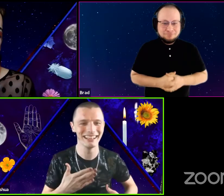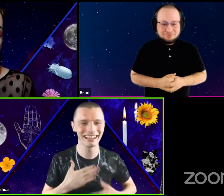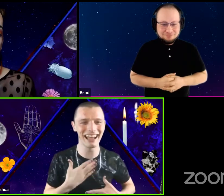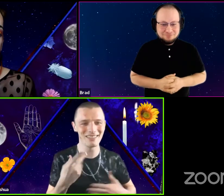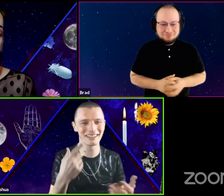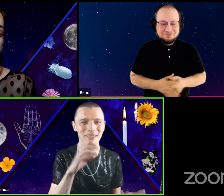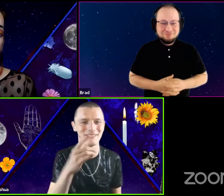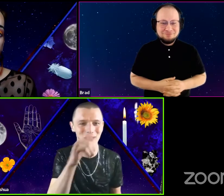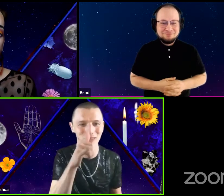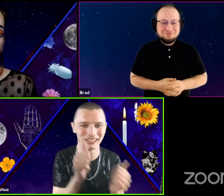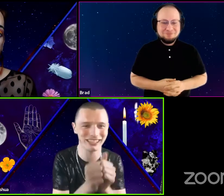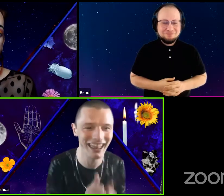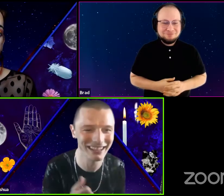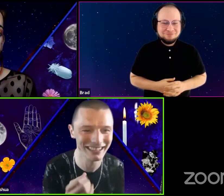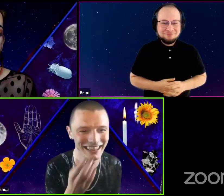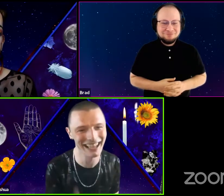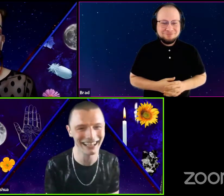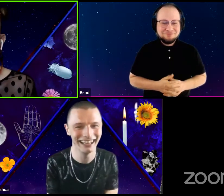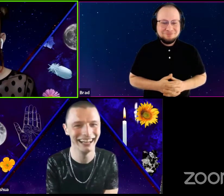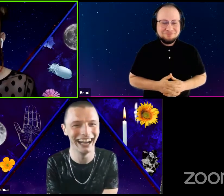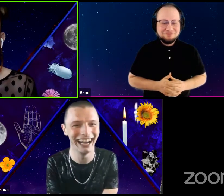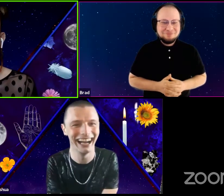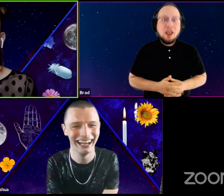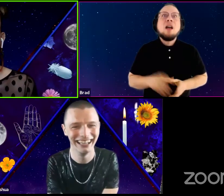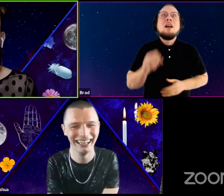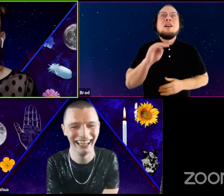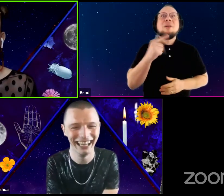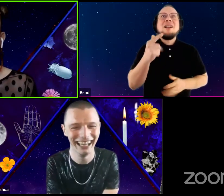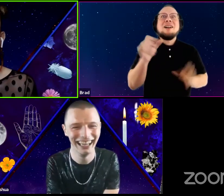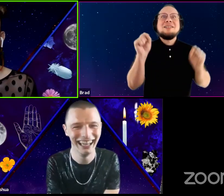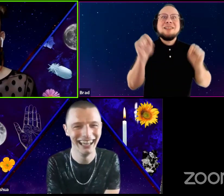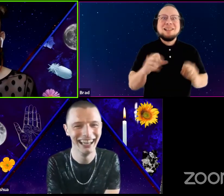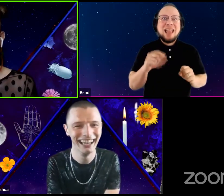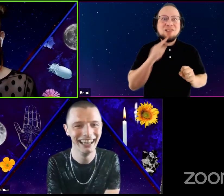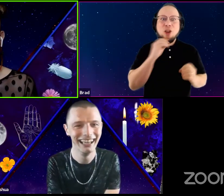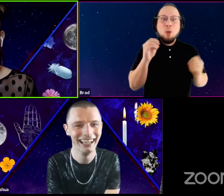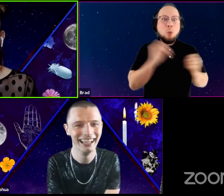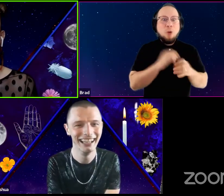and that we can be foolish together. So thank you. Oh my God. And there's more foolishness to come.